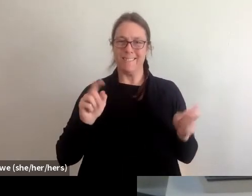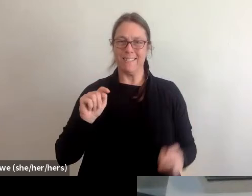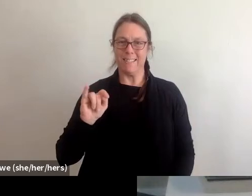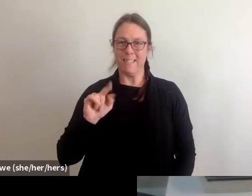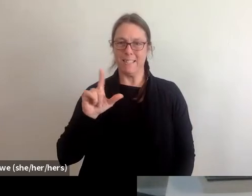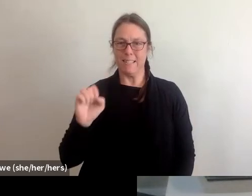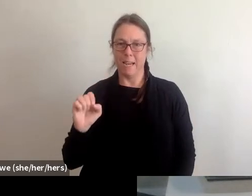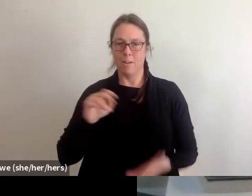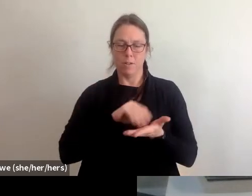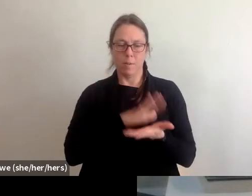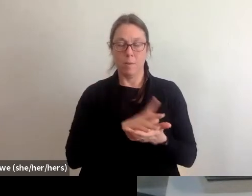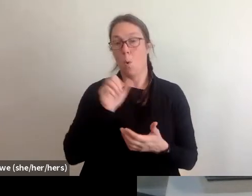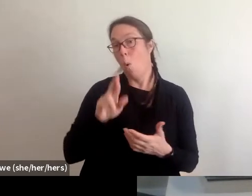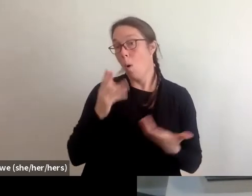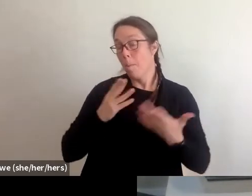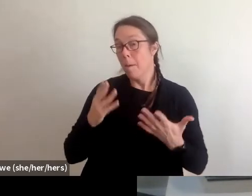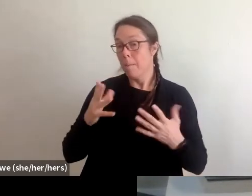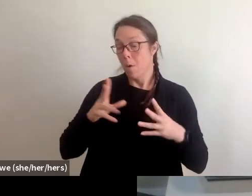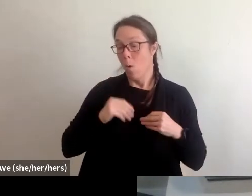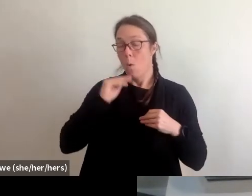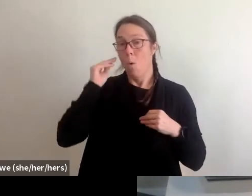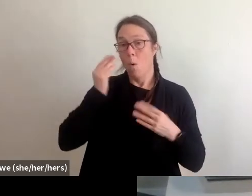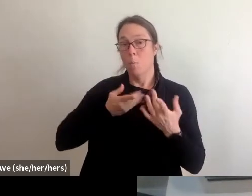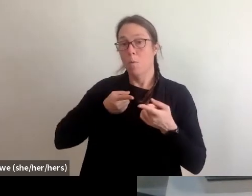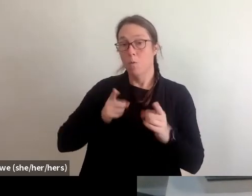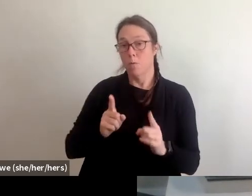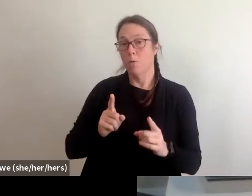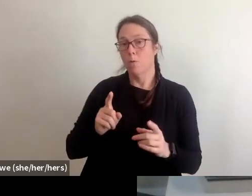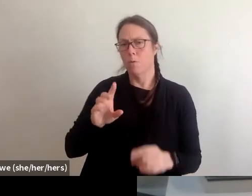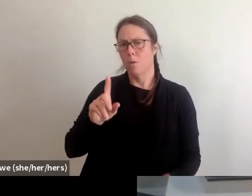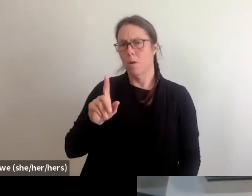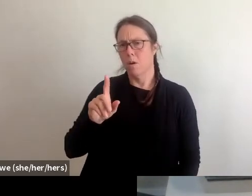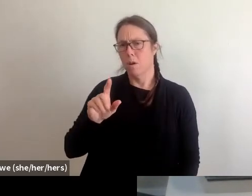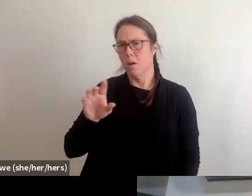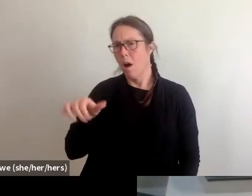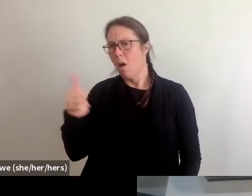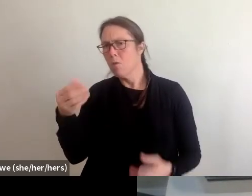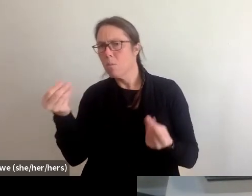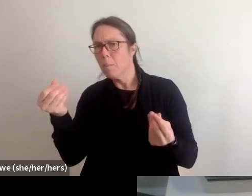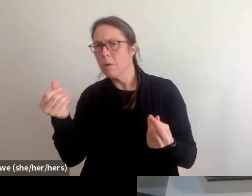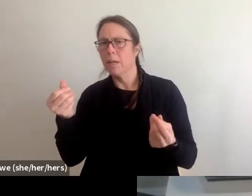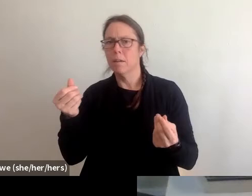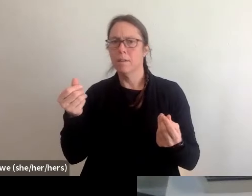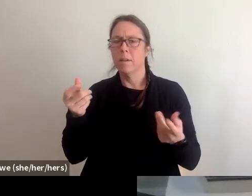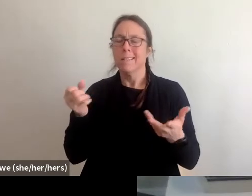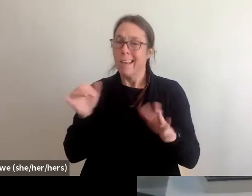through heirs property or something like that. And that is a substantial issue with accessing any sort of government assistance